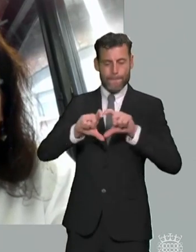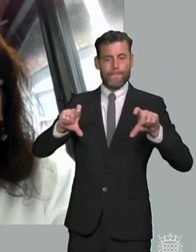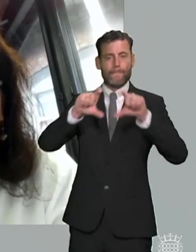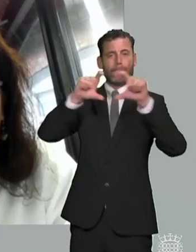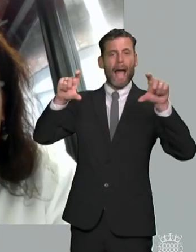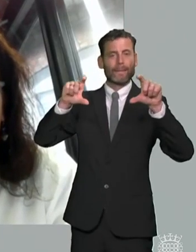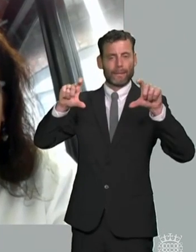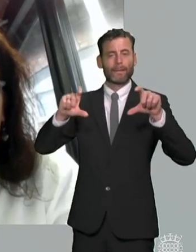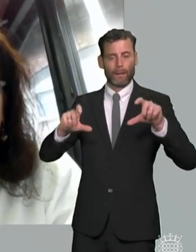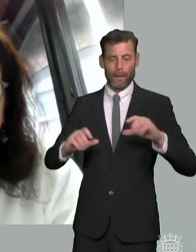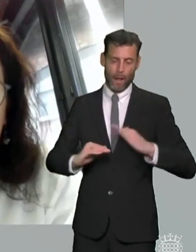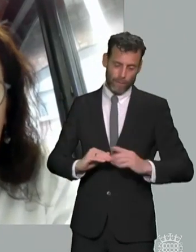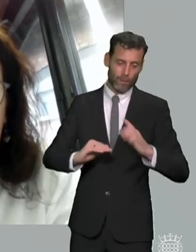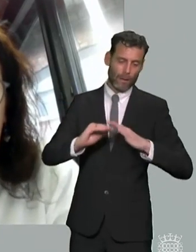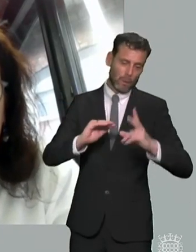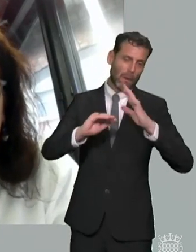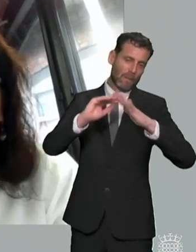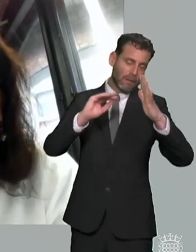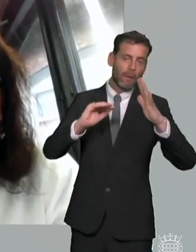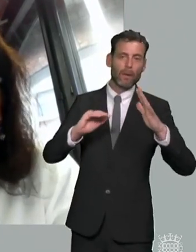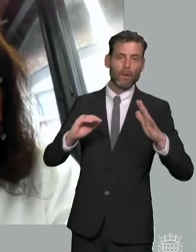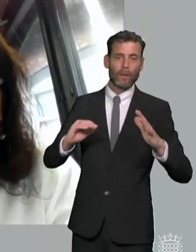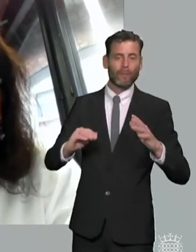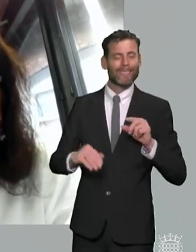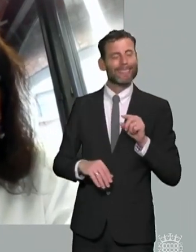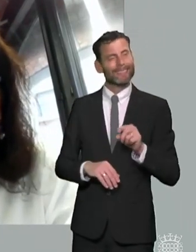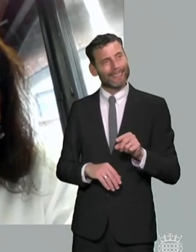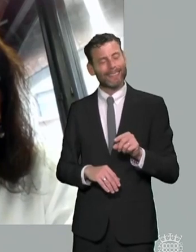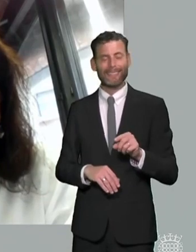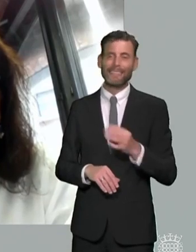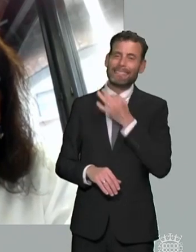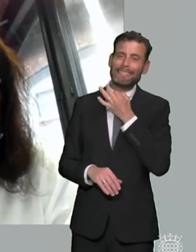on a you know on a more kind of standardized basis we see them in use now and effectively what that